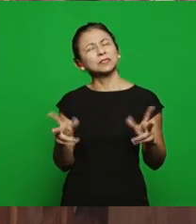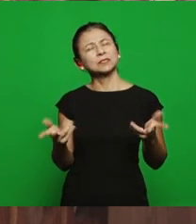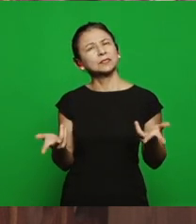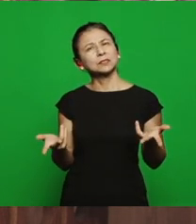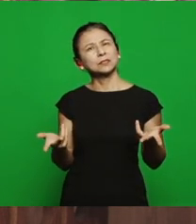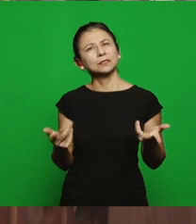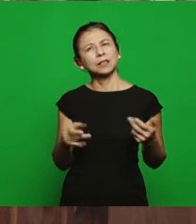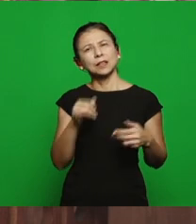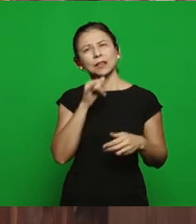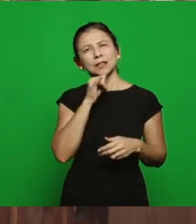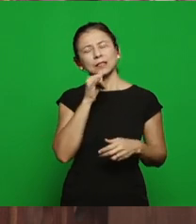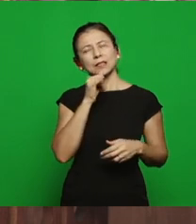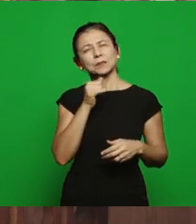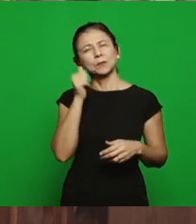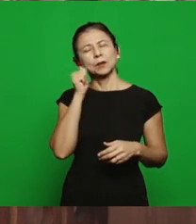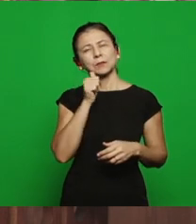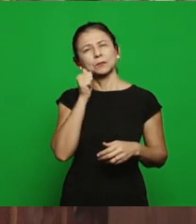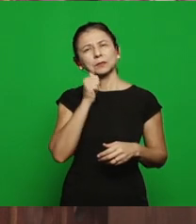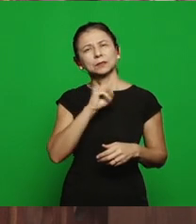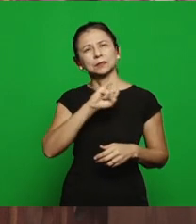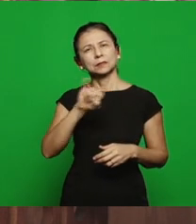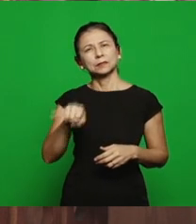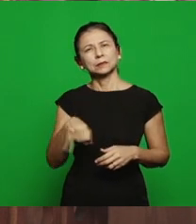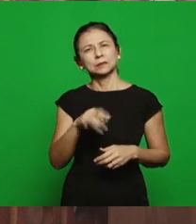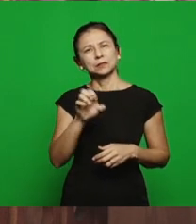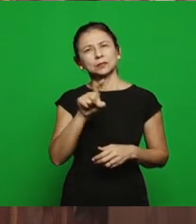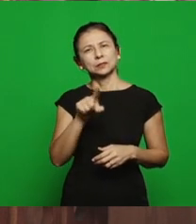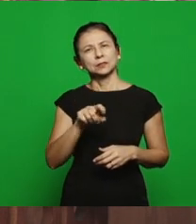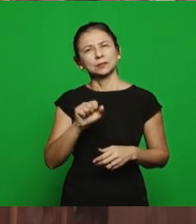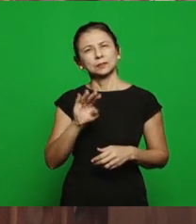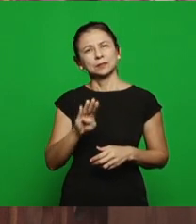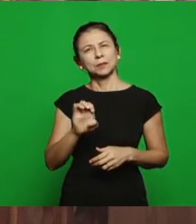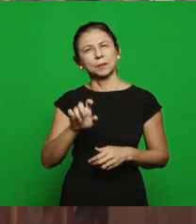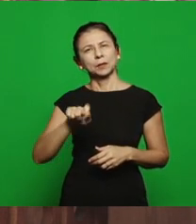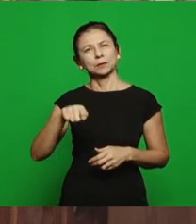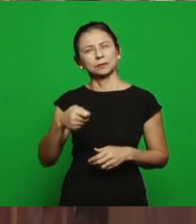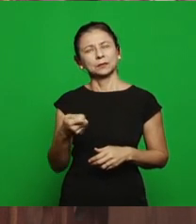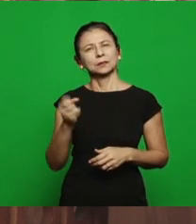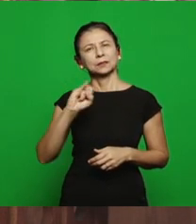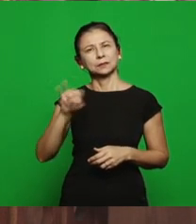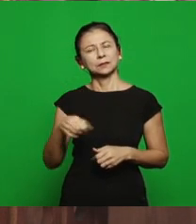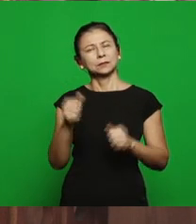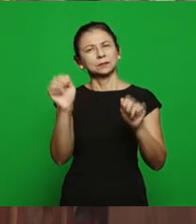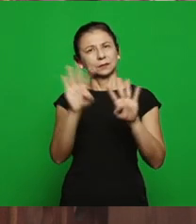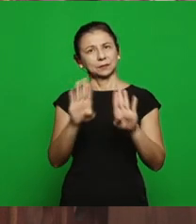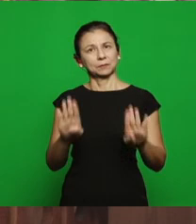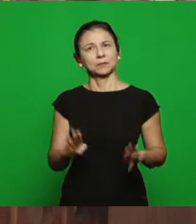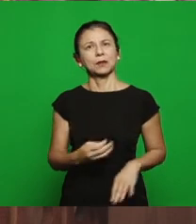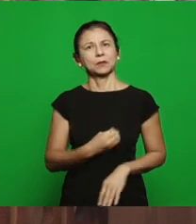Jezebel, an example: she lived in that period